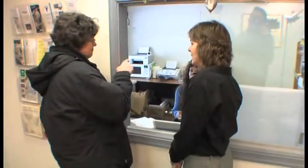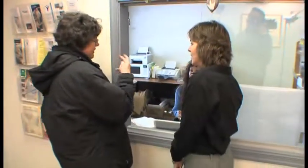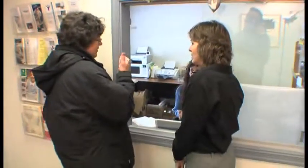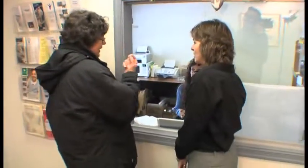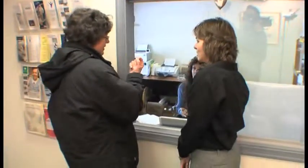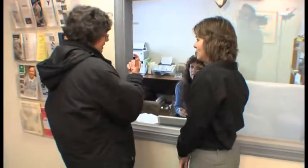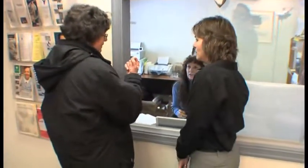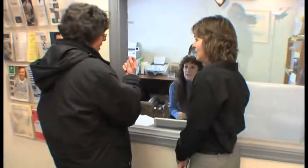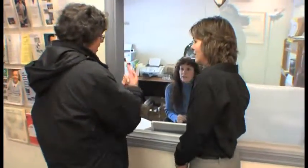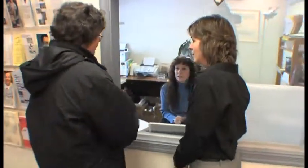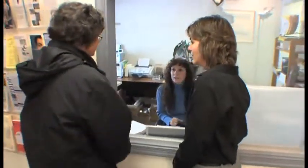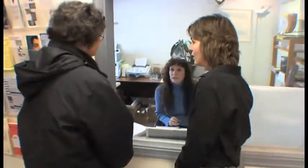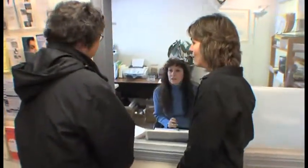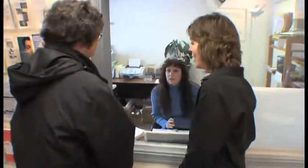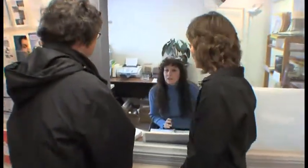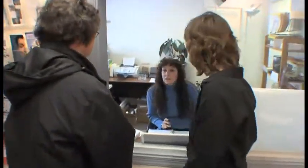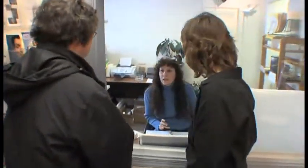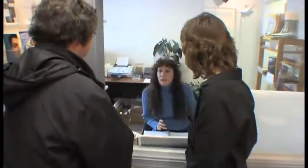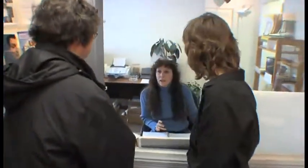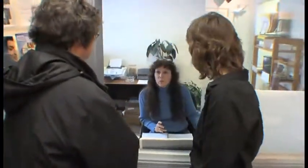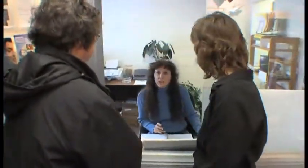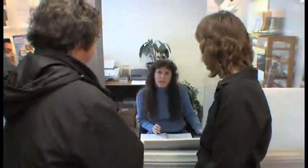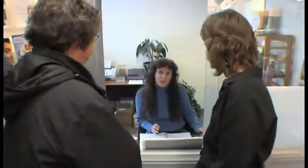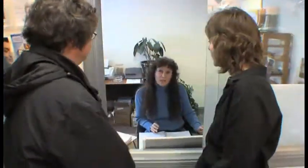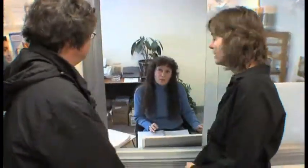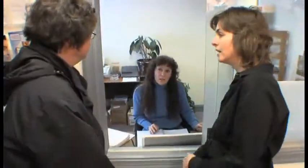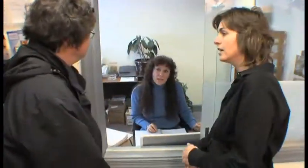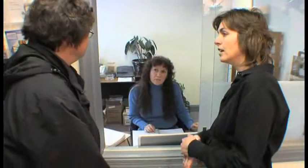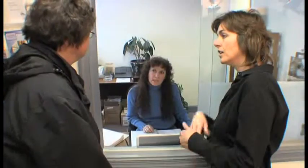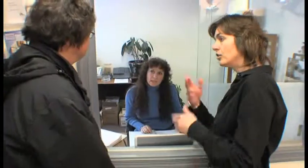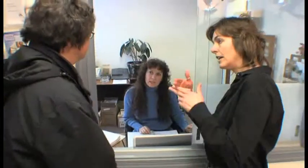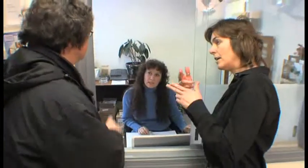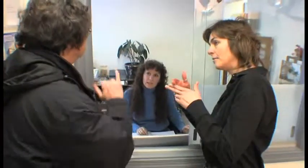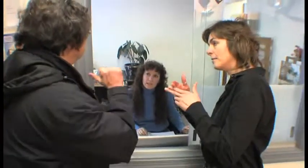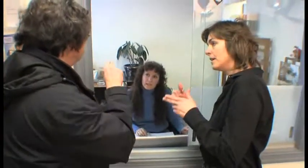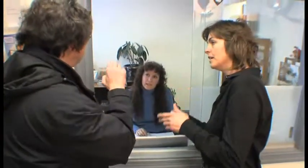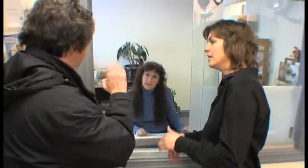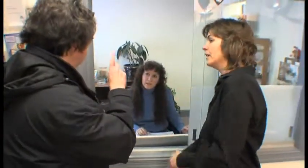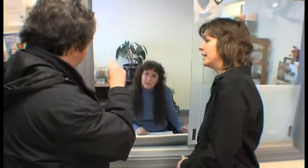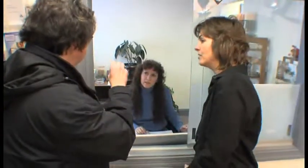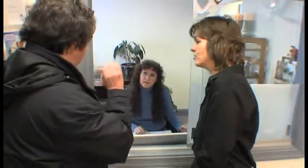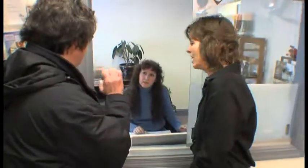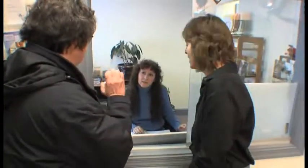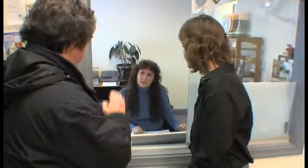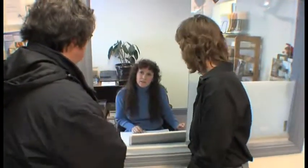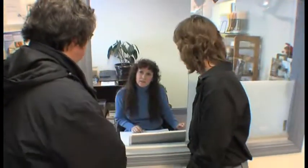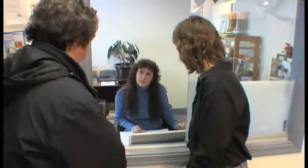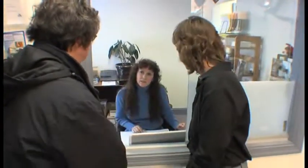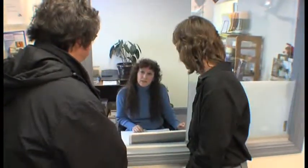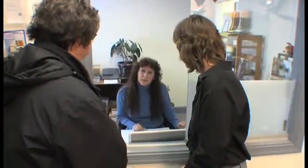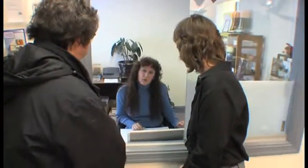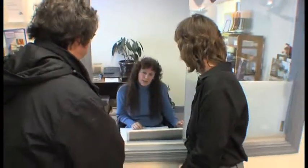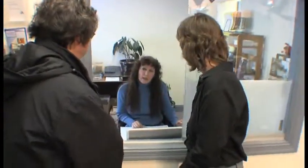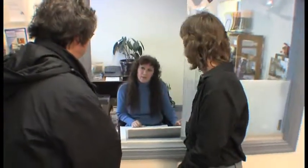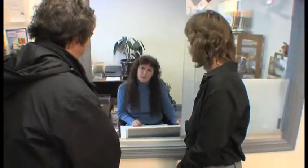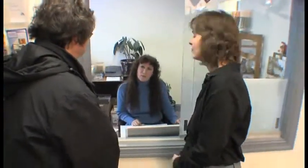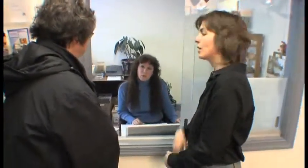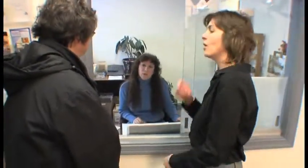THEY END UP TAKING OVER AND NOT ALLOWING THE PERSON TO MAKE DECISIONS FOR THEMSELVES,